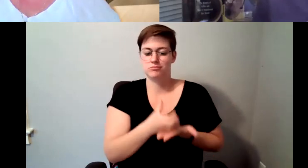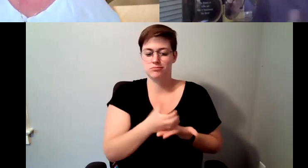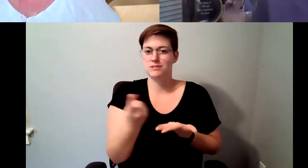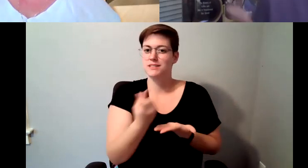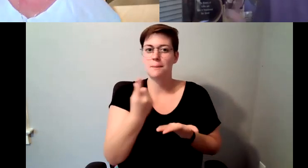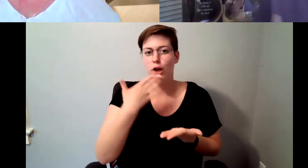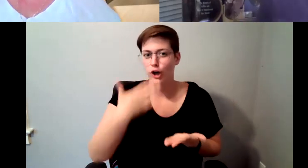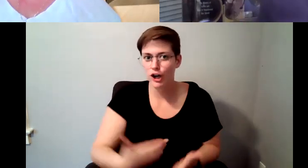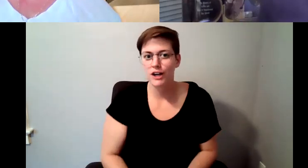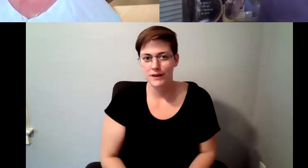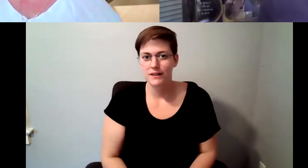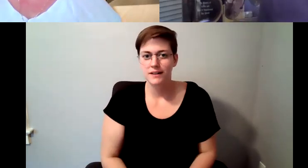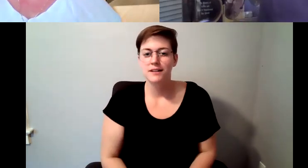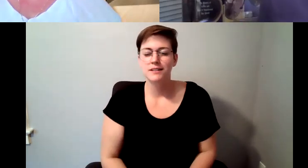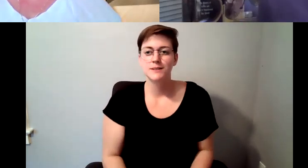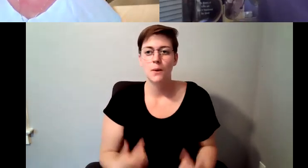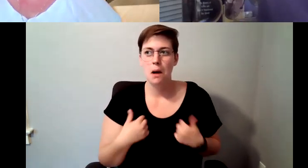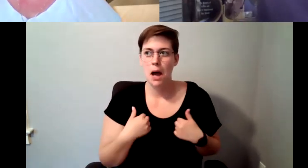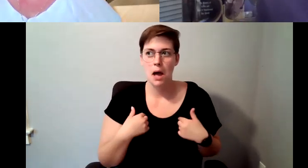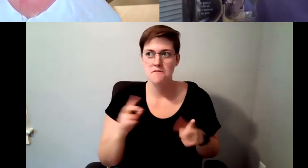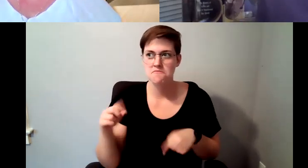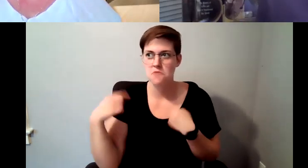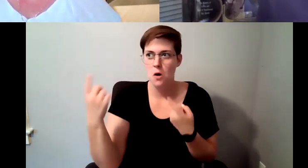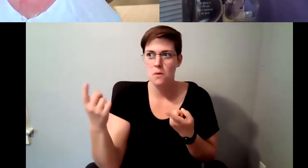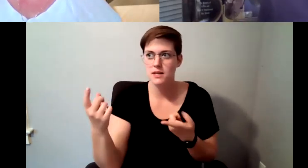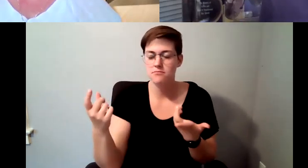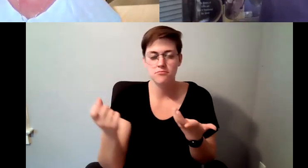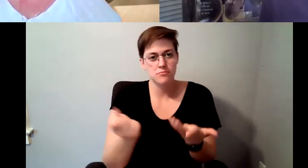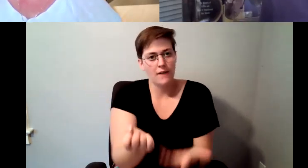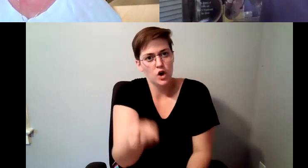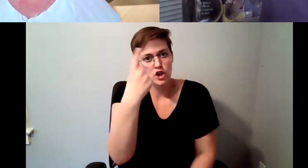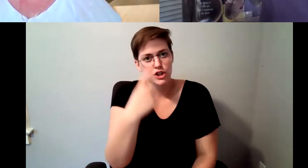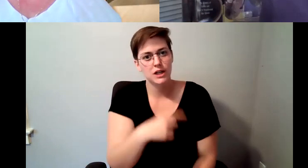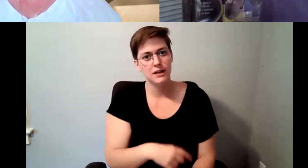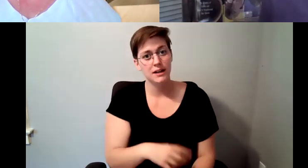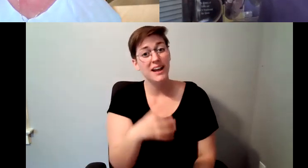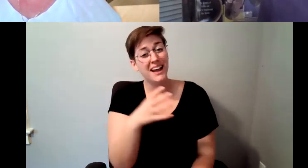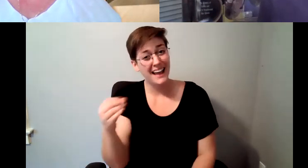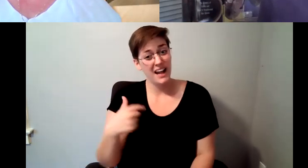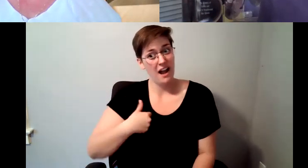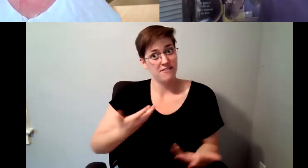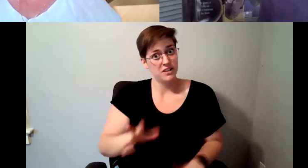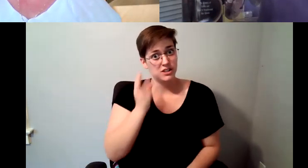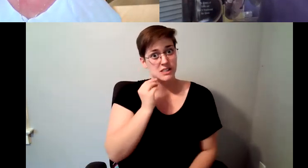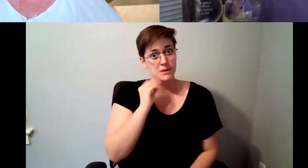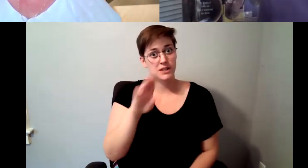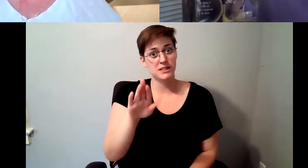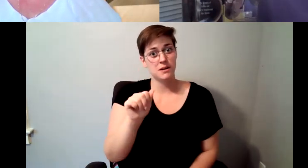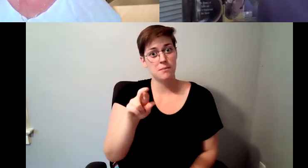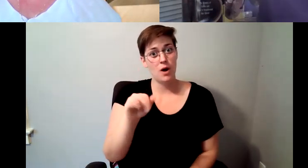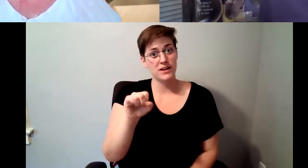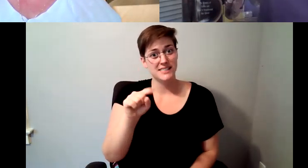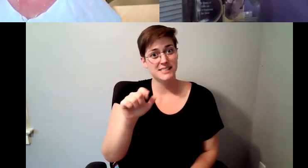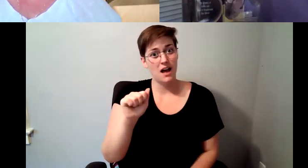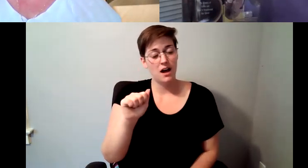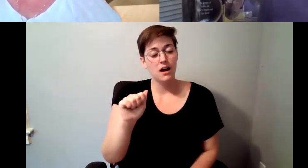D. Major Cohen: Because I was a barista I've always understood the power and and the unheralded